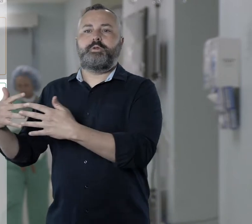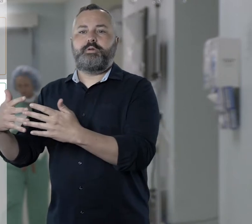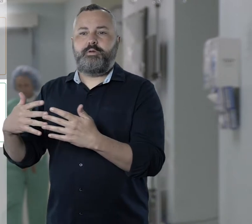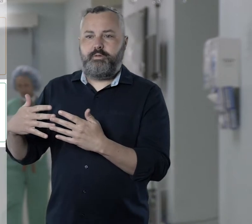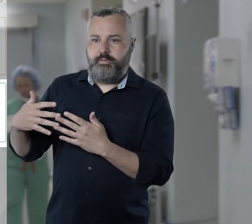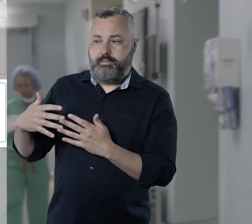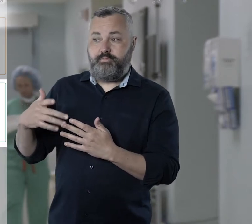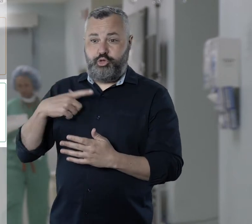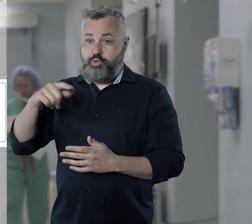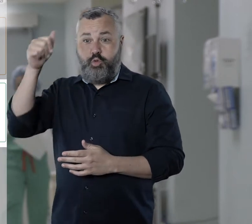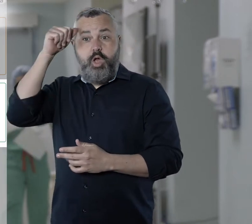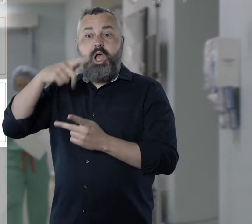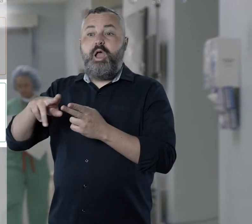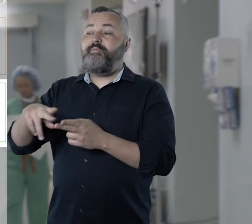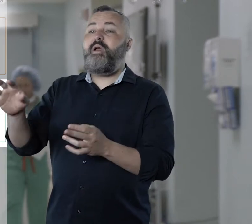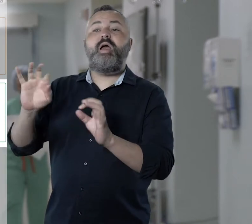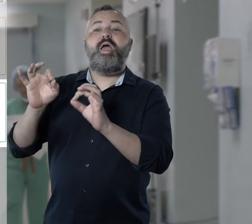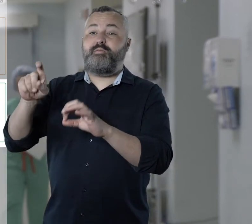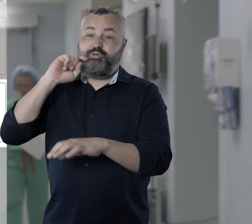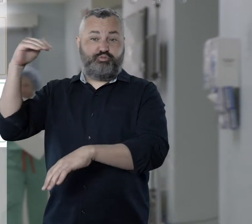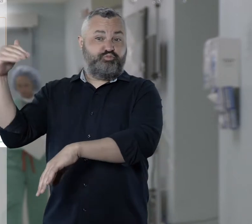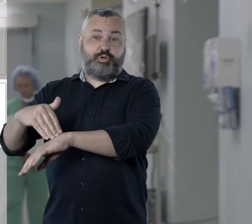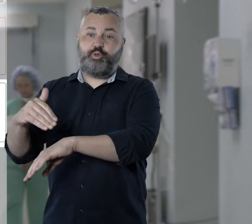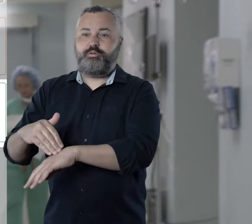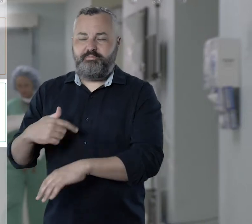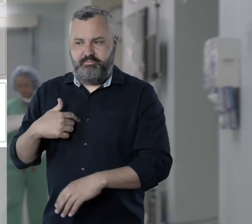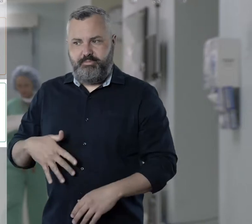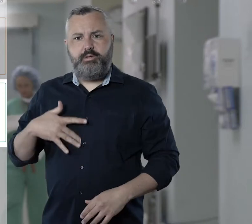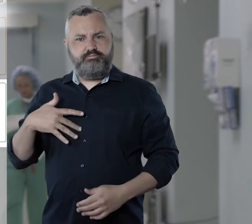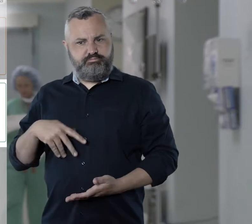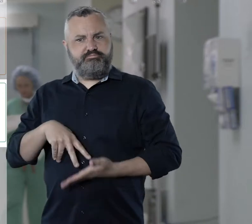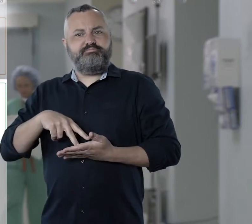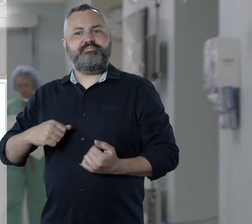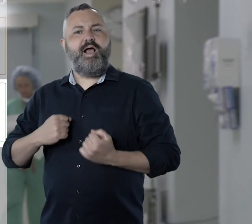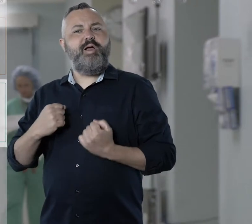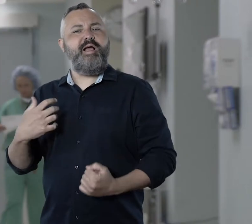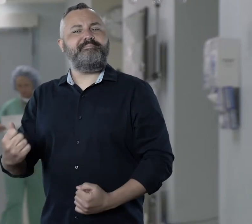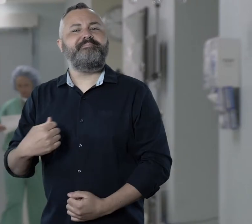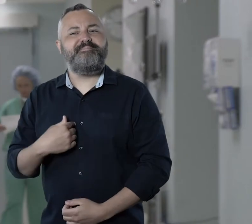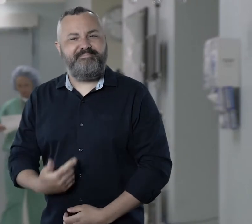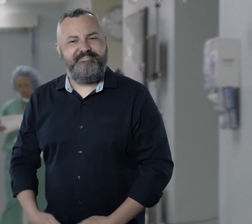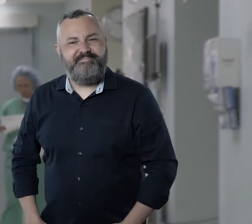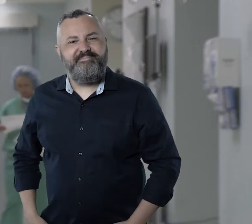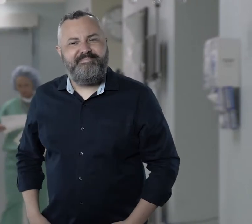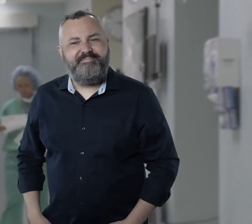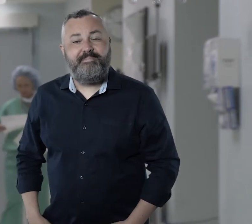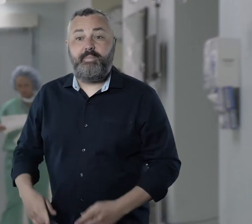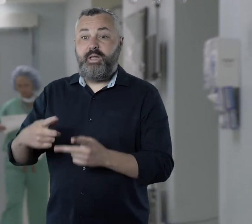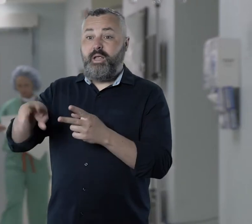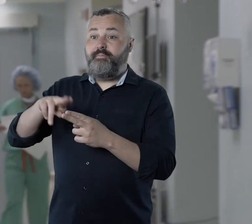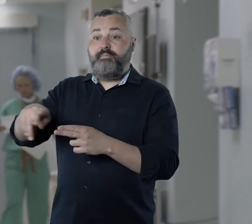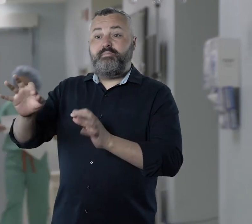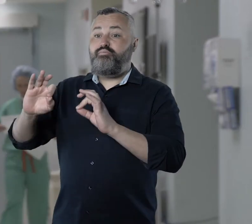You are now able to refer reception staff to the My Rights section of the toolkit, which outlines your access rights and prompt hospital staff